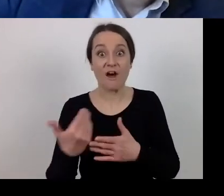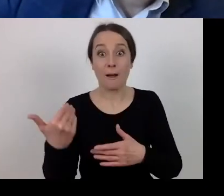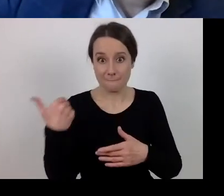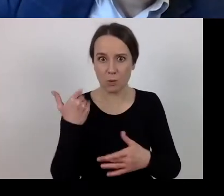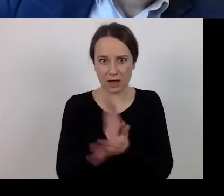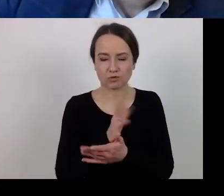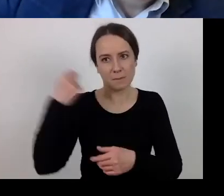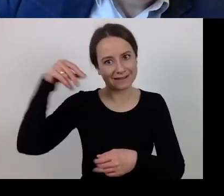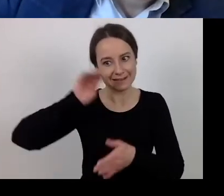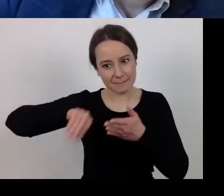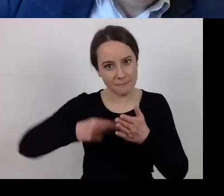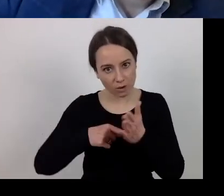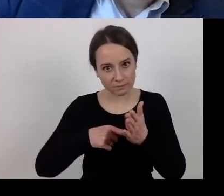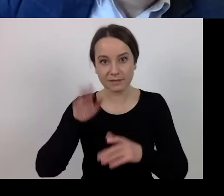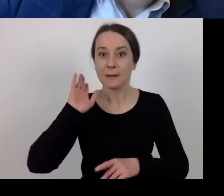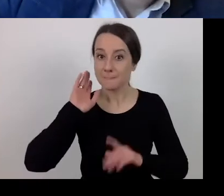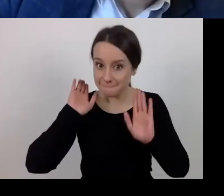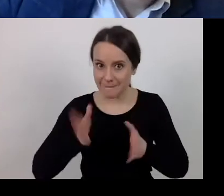will be published soon.